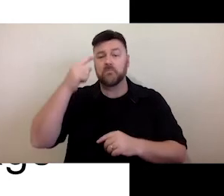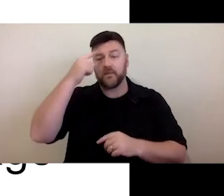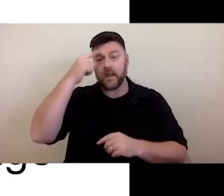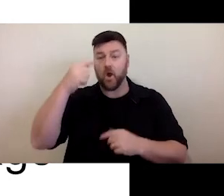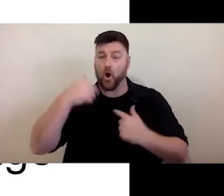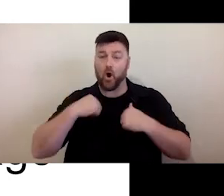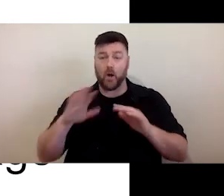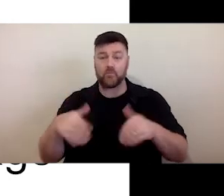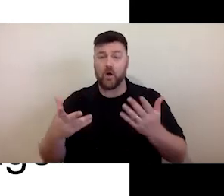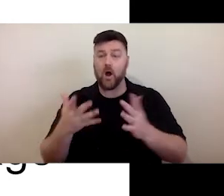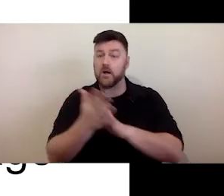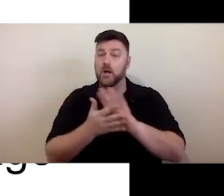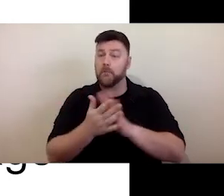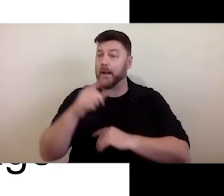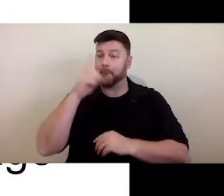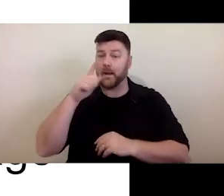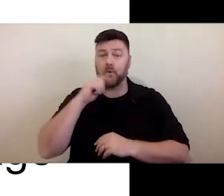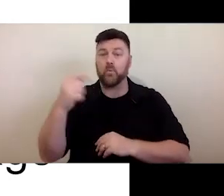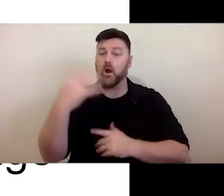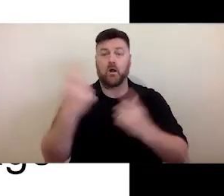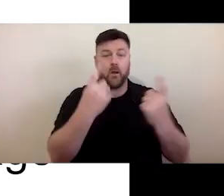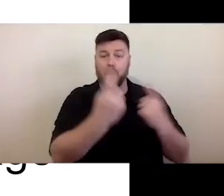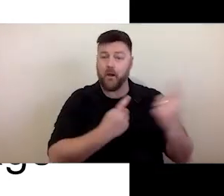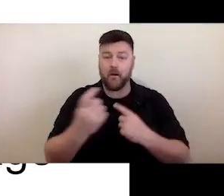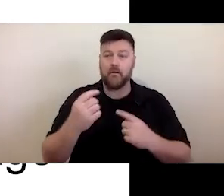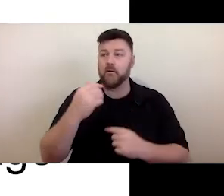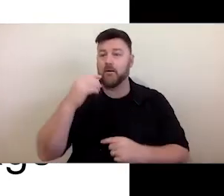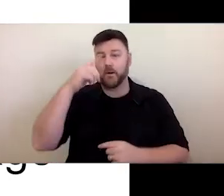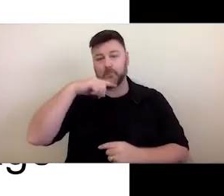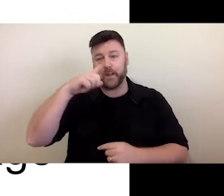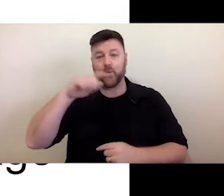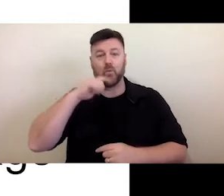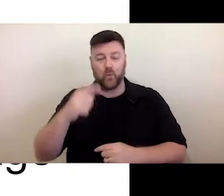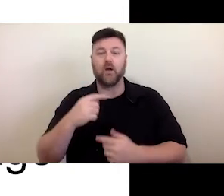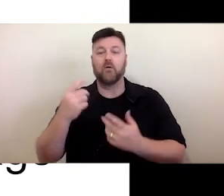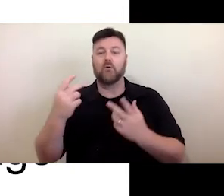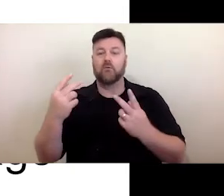quite work like that, because people won't come if they don't know it's there.